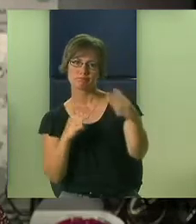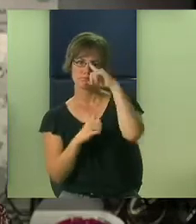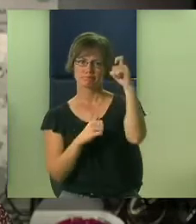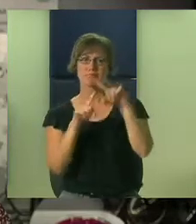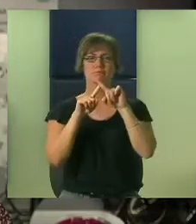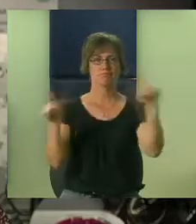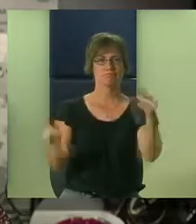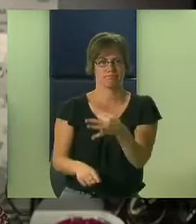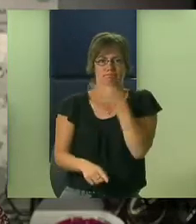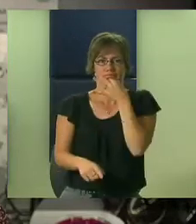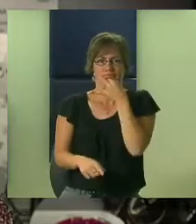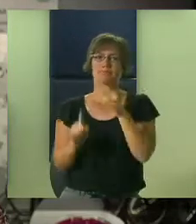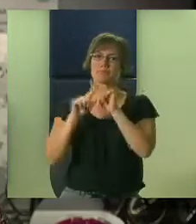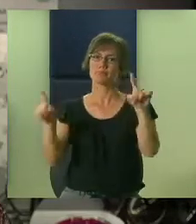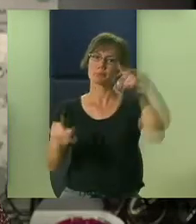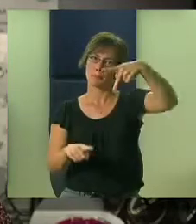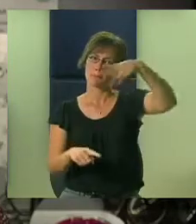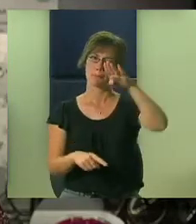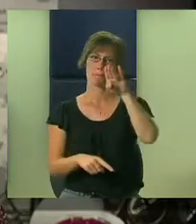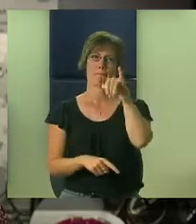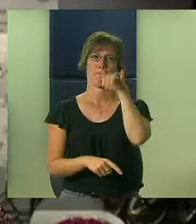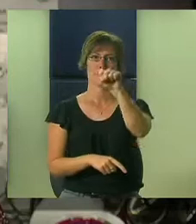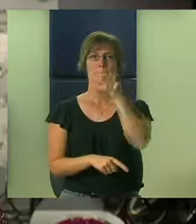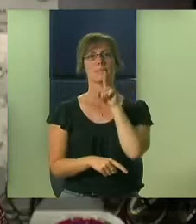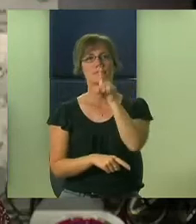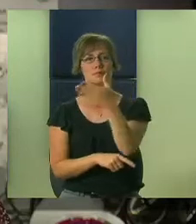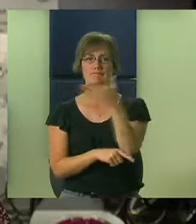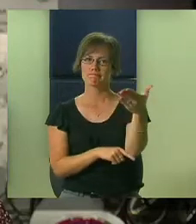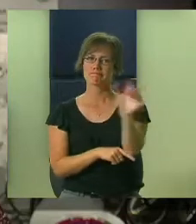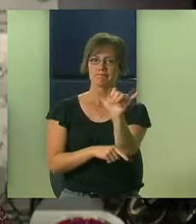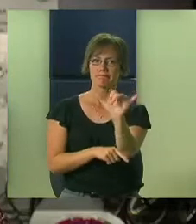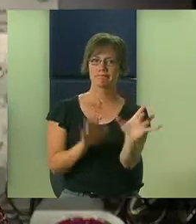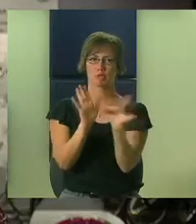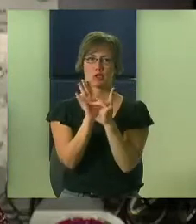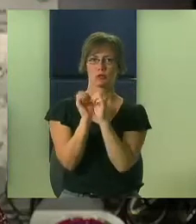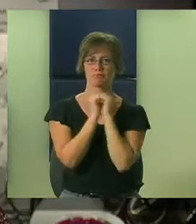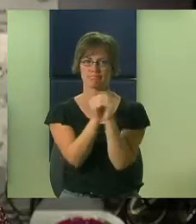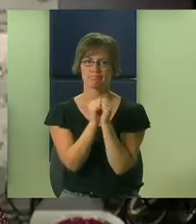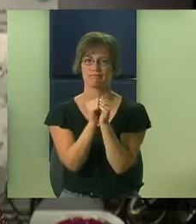feeling of separateness because we're from different disciplines but PBIS really is the